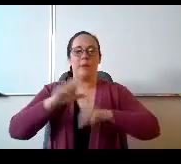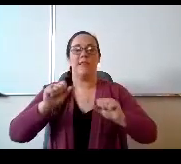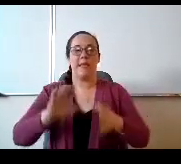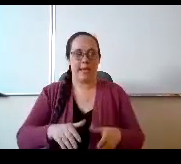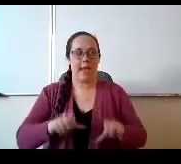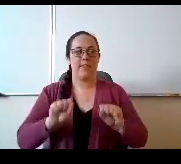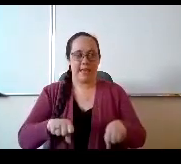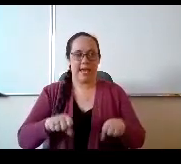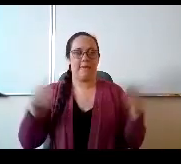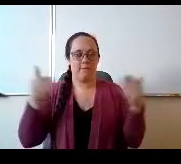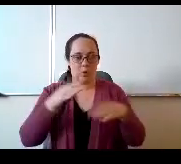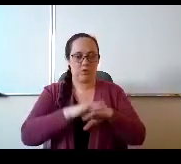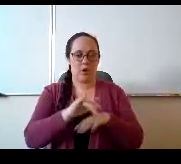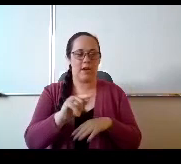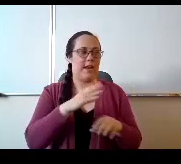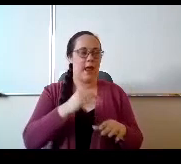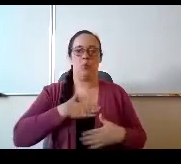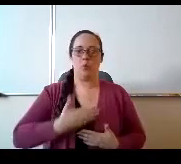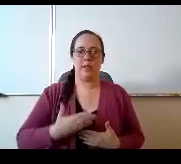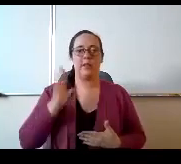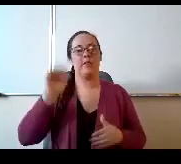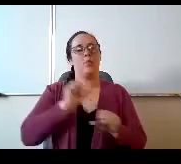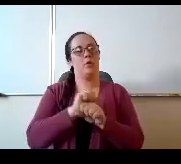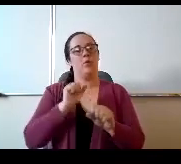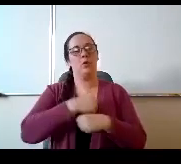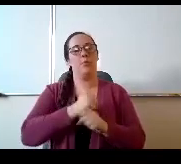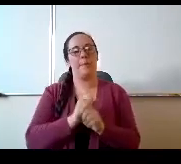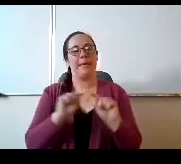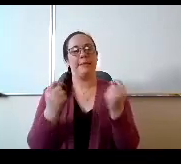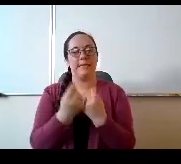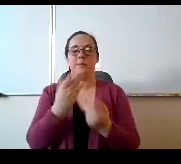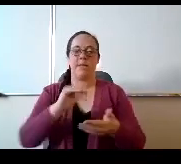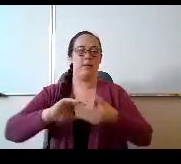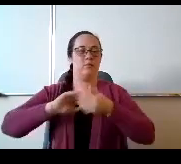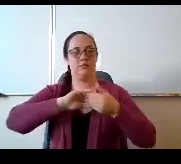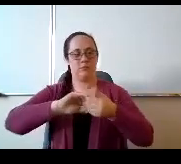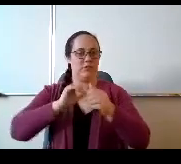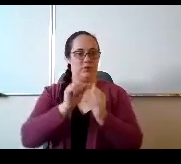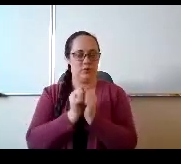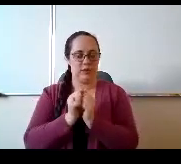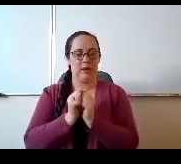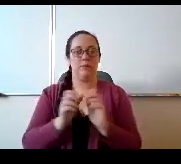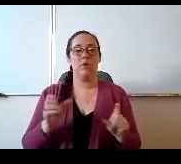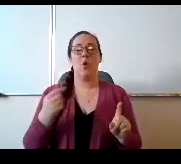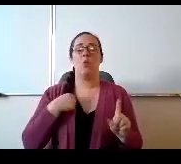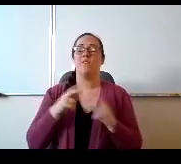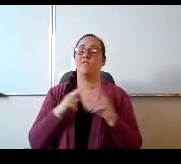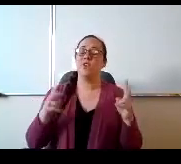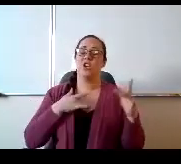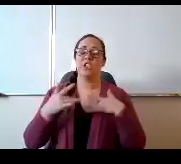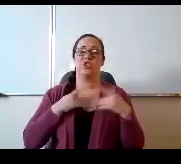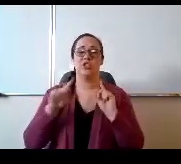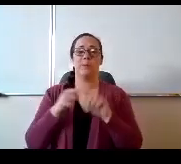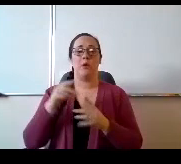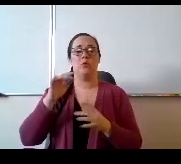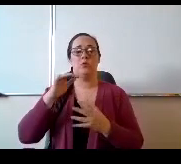teams then and they will work together. So we are very concerned with the social emotional piece of this though in